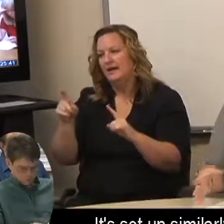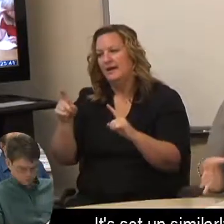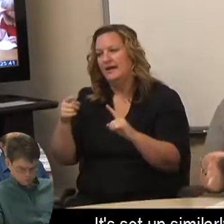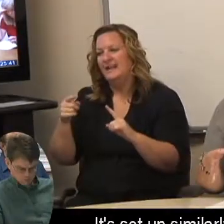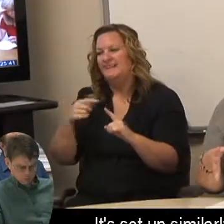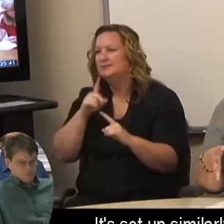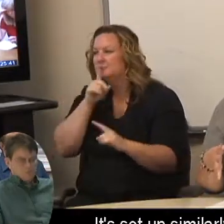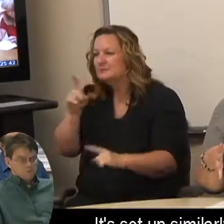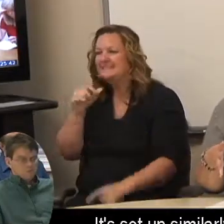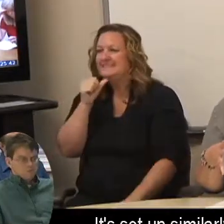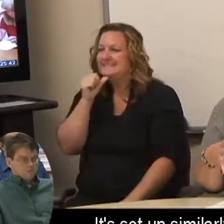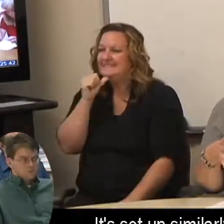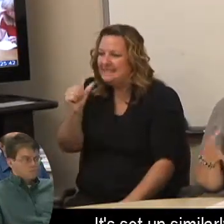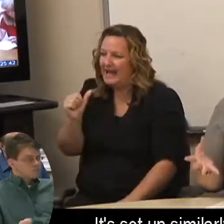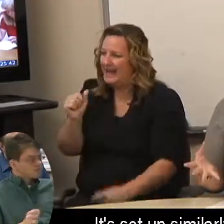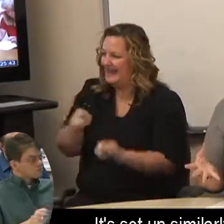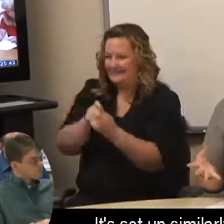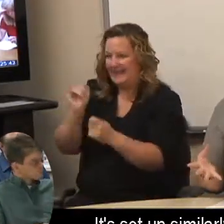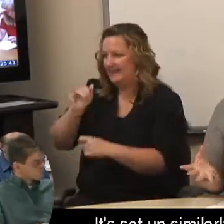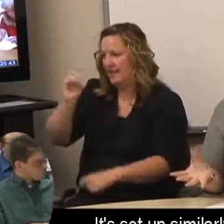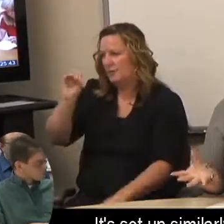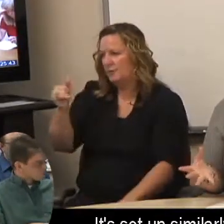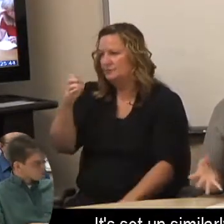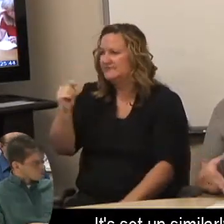It's set up similarly.